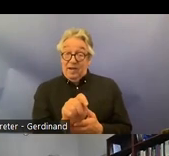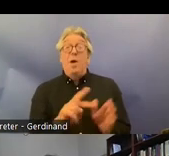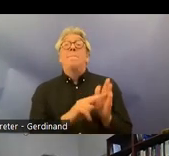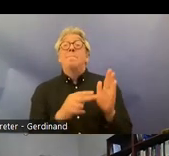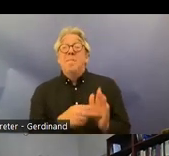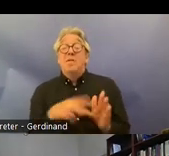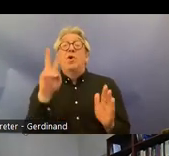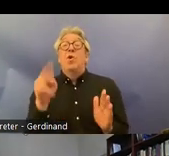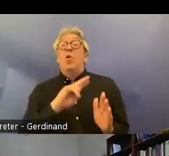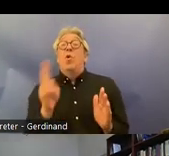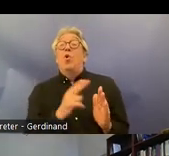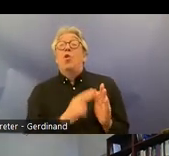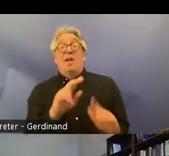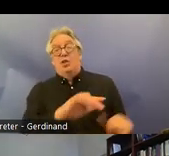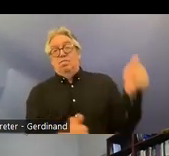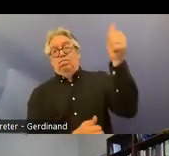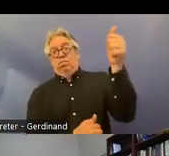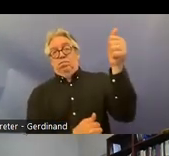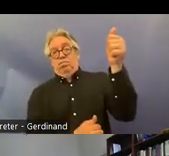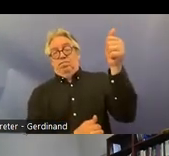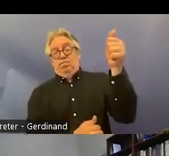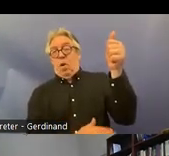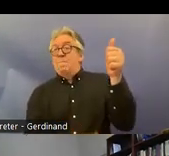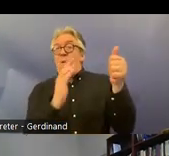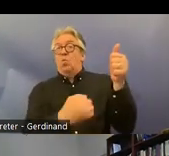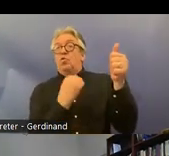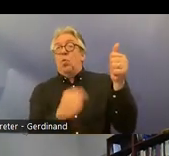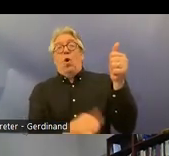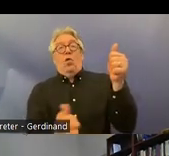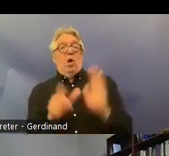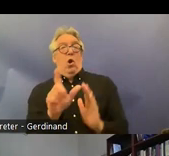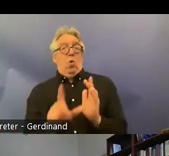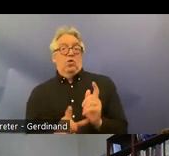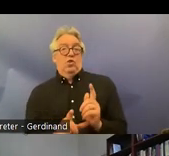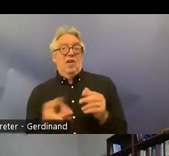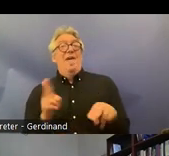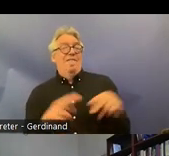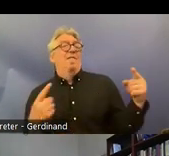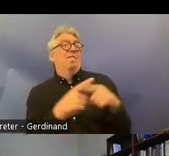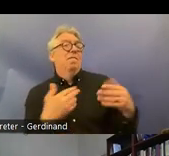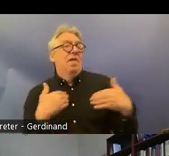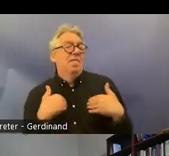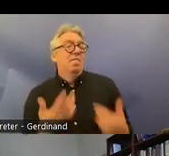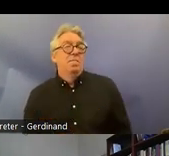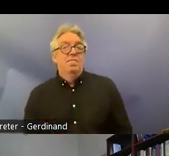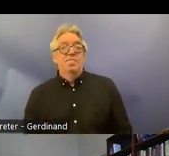would Prevail over other legislation in case of conflict that is the main uh